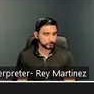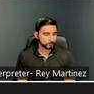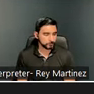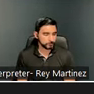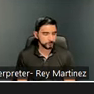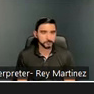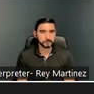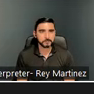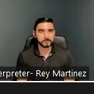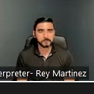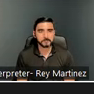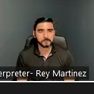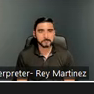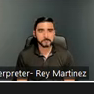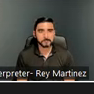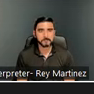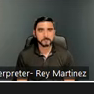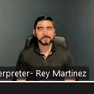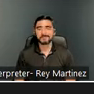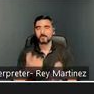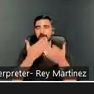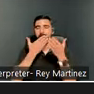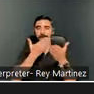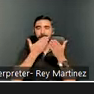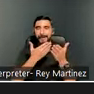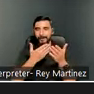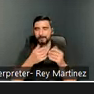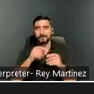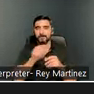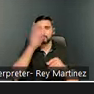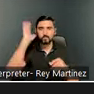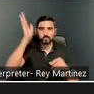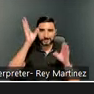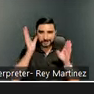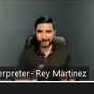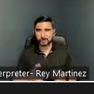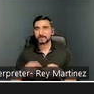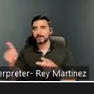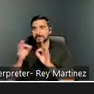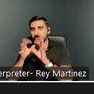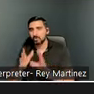Finally, we want to thank our presenters, our ASL interpreters Rey and Daniel,